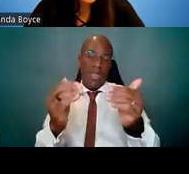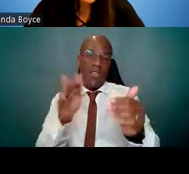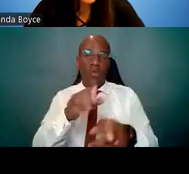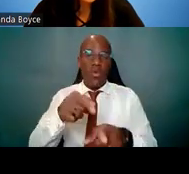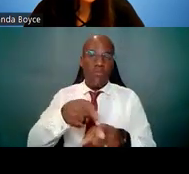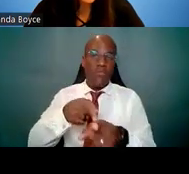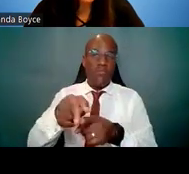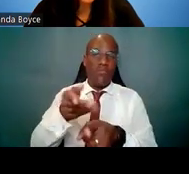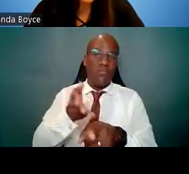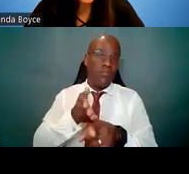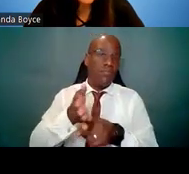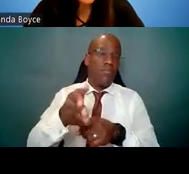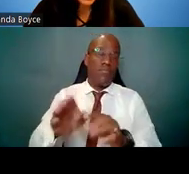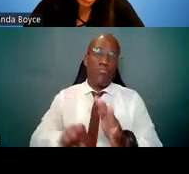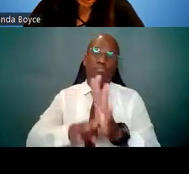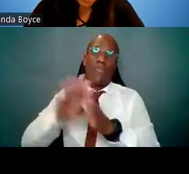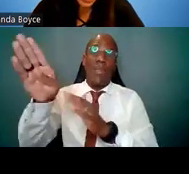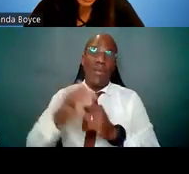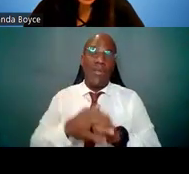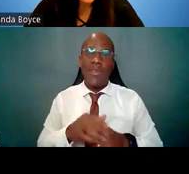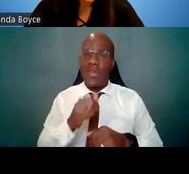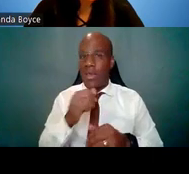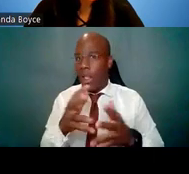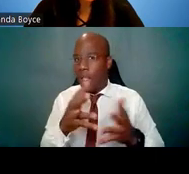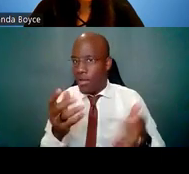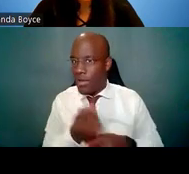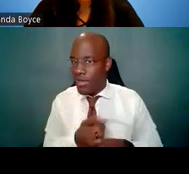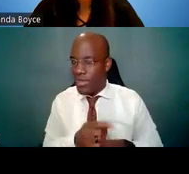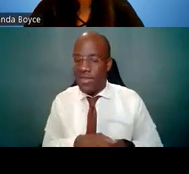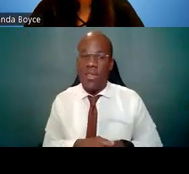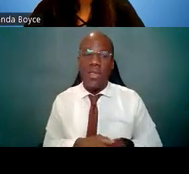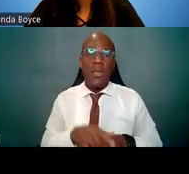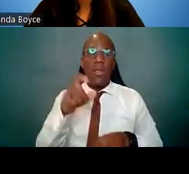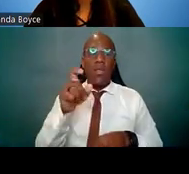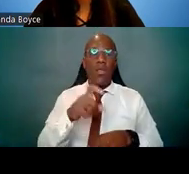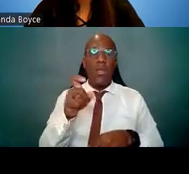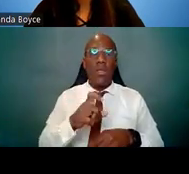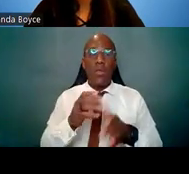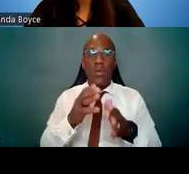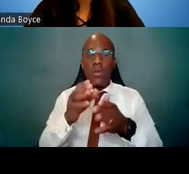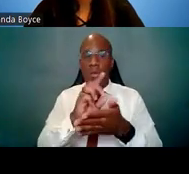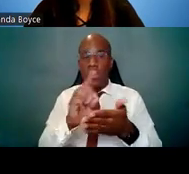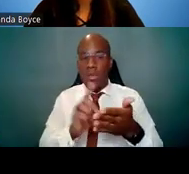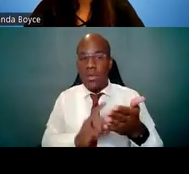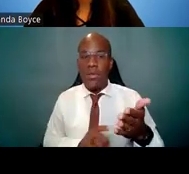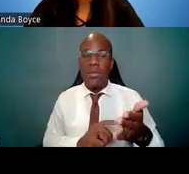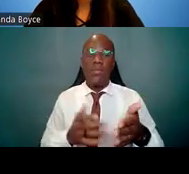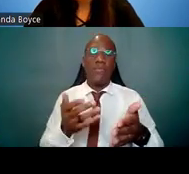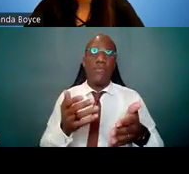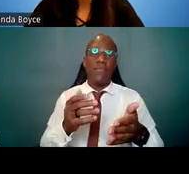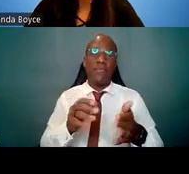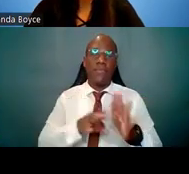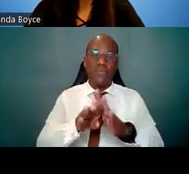coherent training plan with your mentor, making sure that it's related to, but independent from your mentor's funded grants --